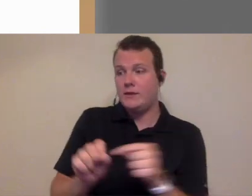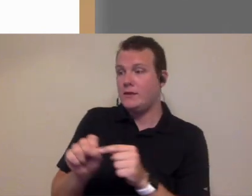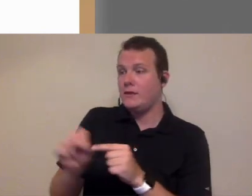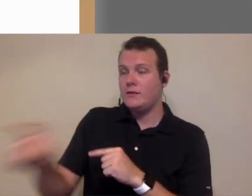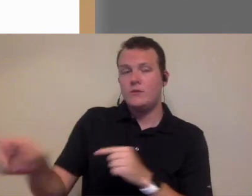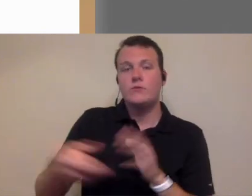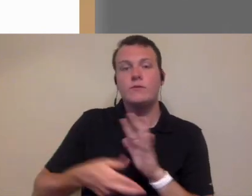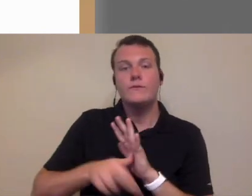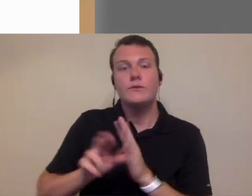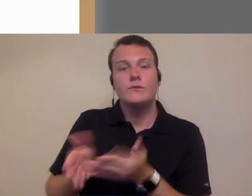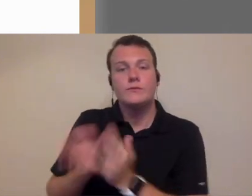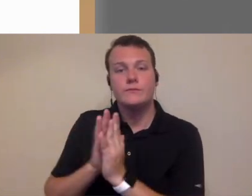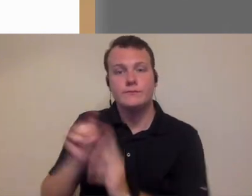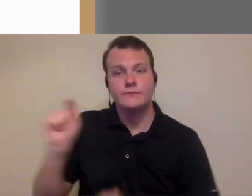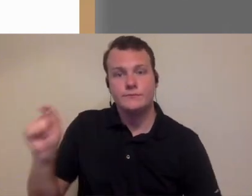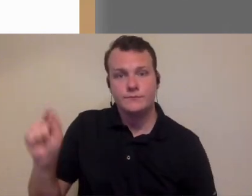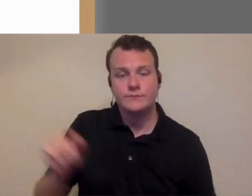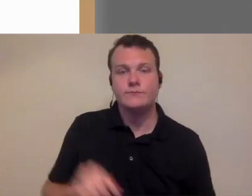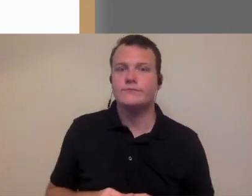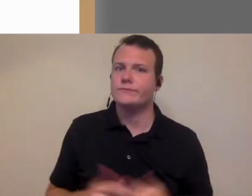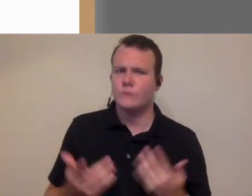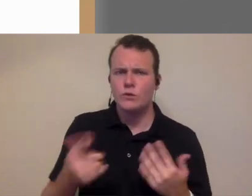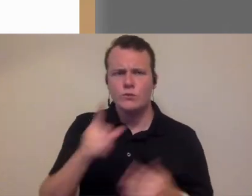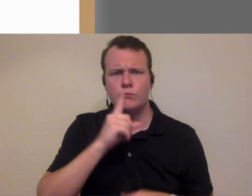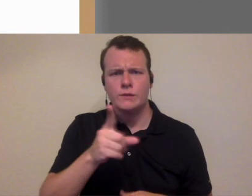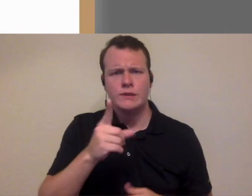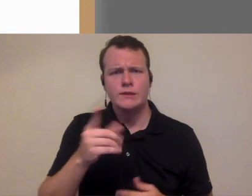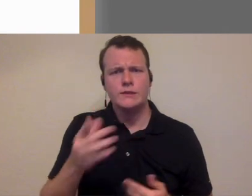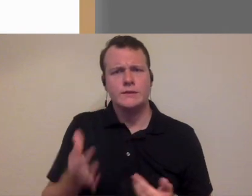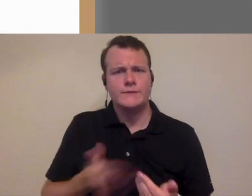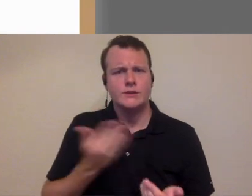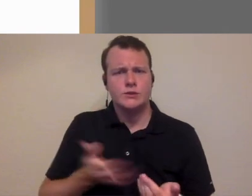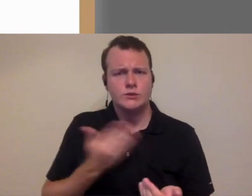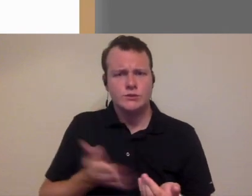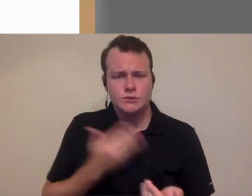sends out a review request to that patient really efficient way for getting